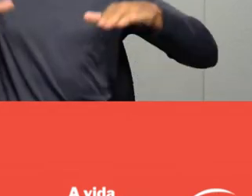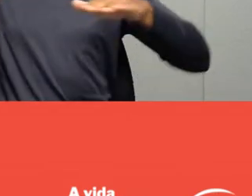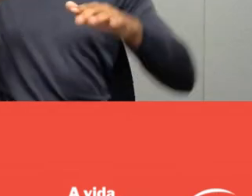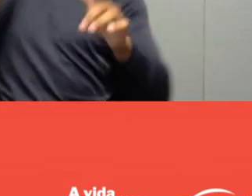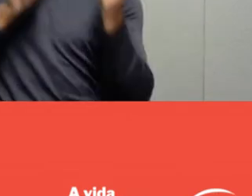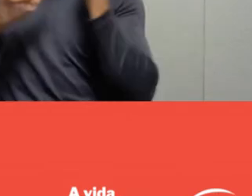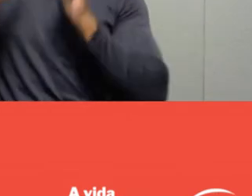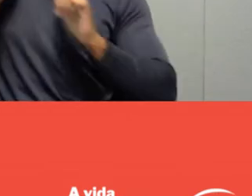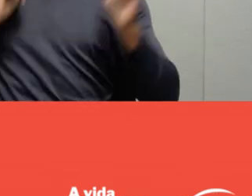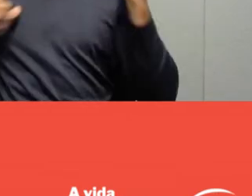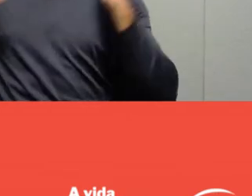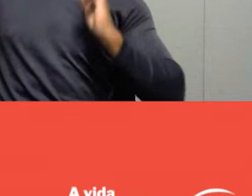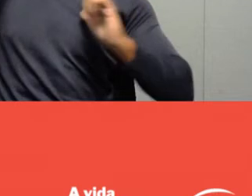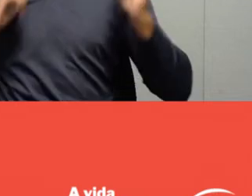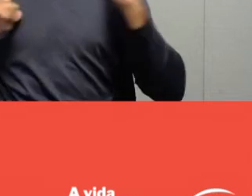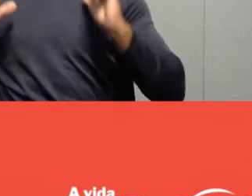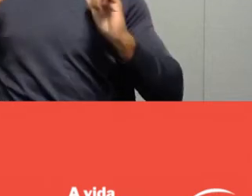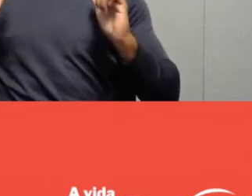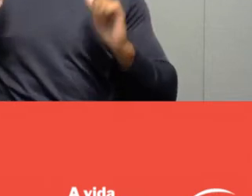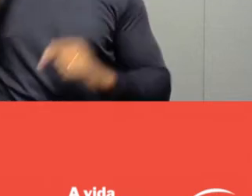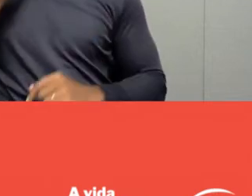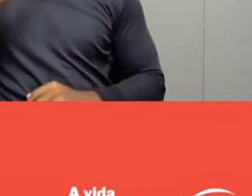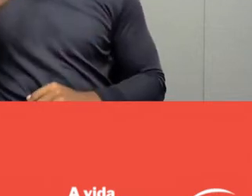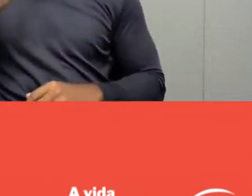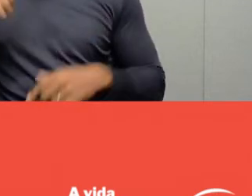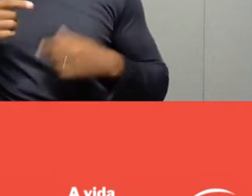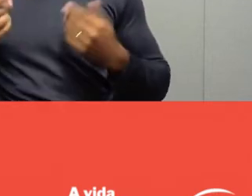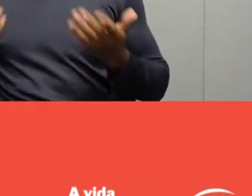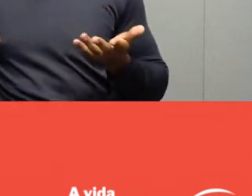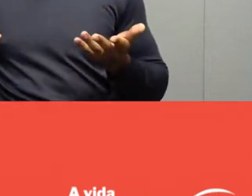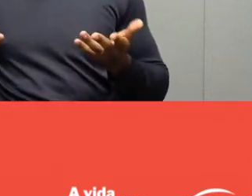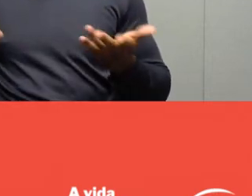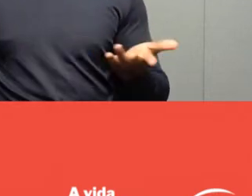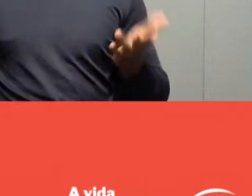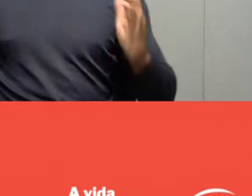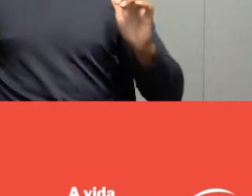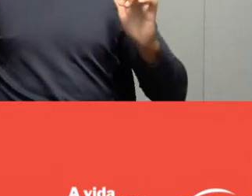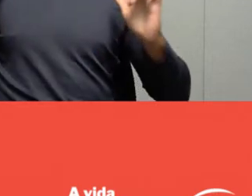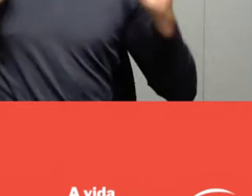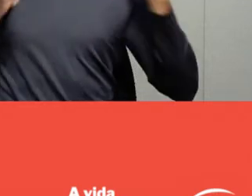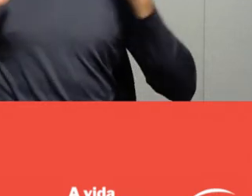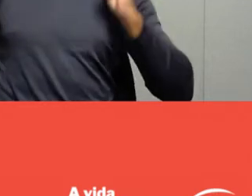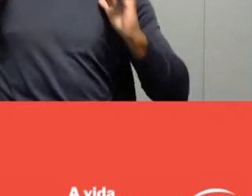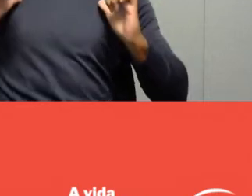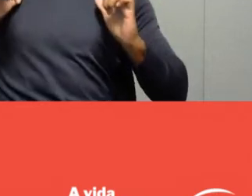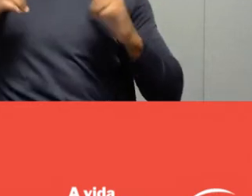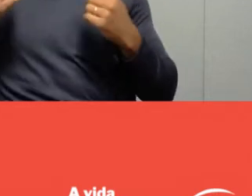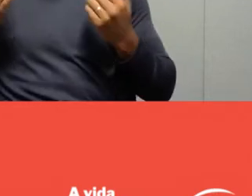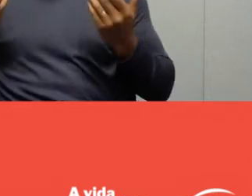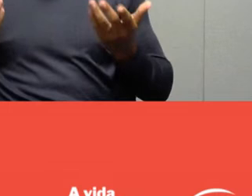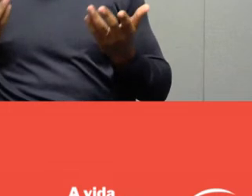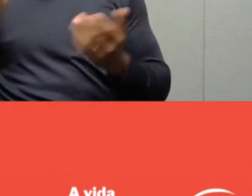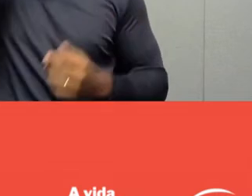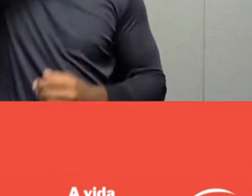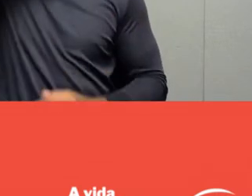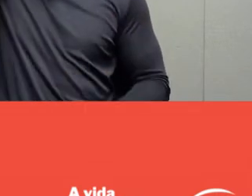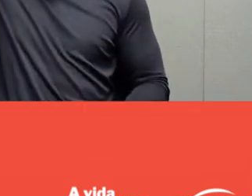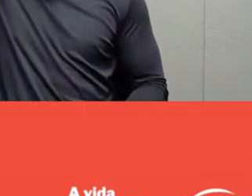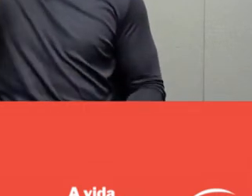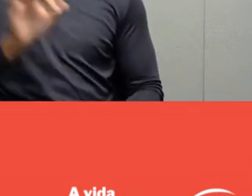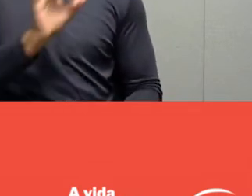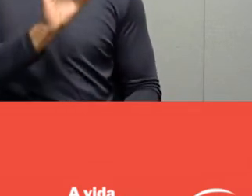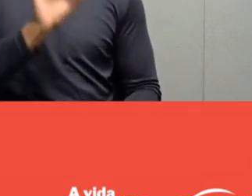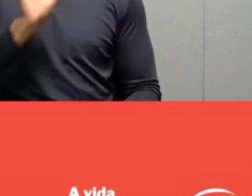When it comes to talking about leisure, it is a fact that each of us has preferences